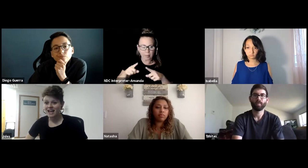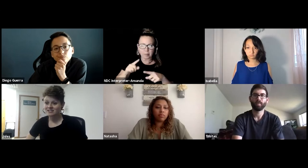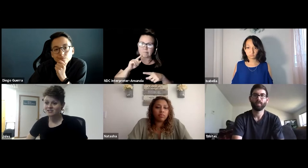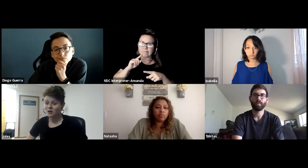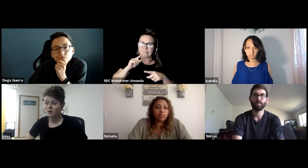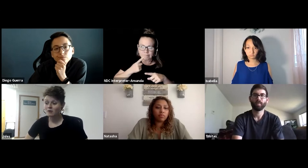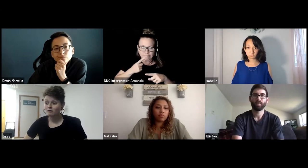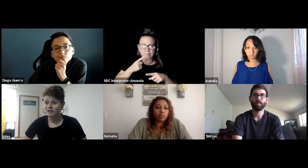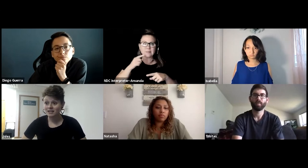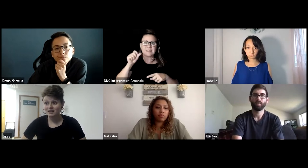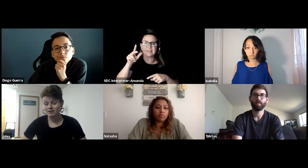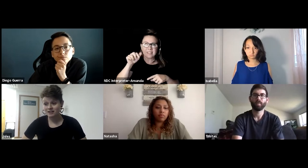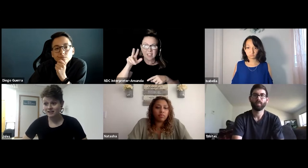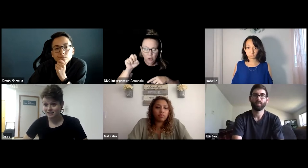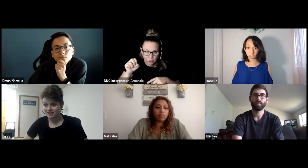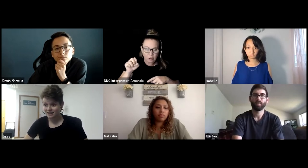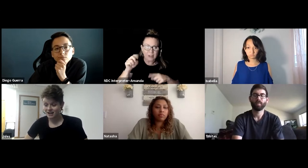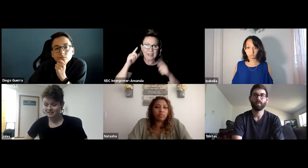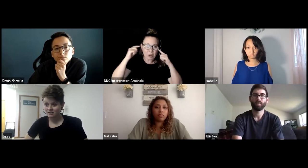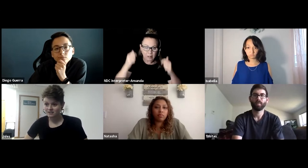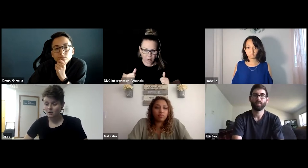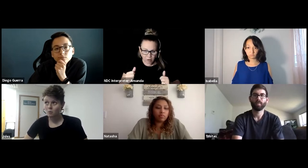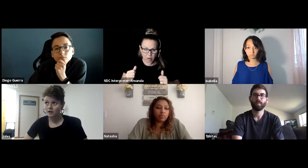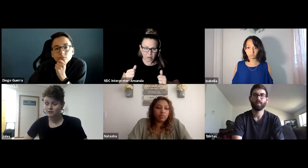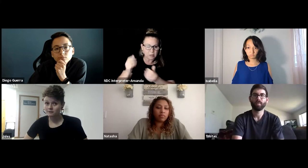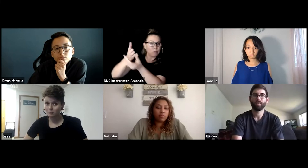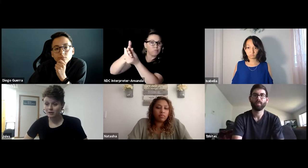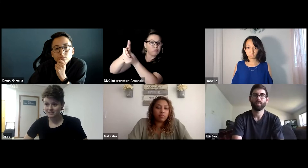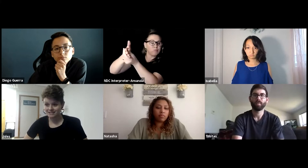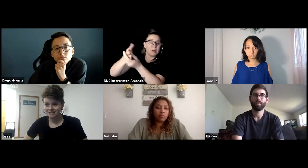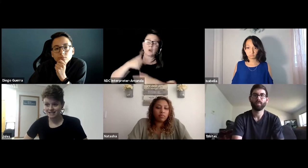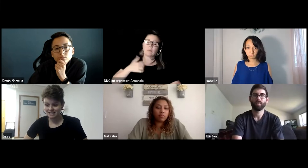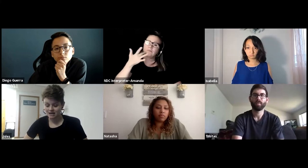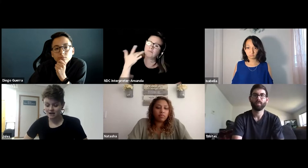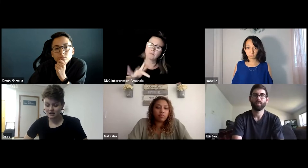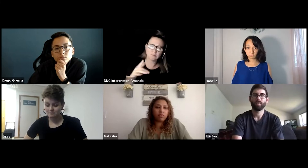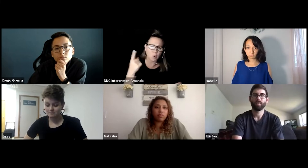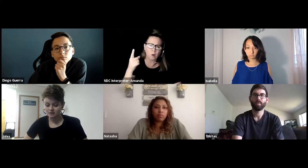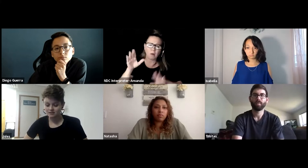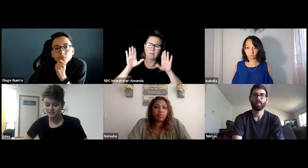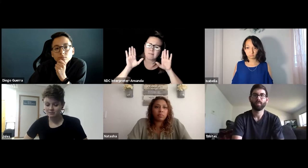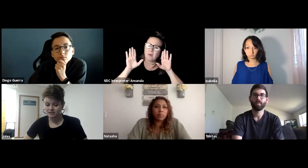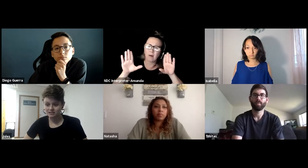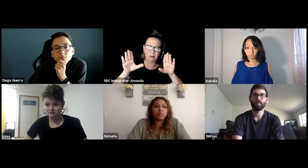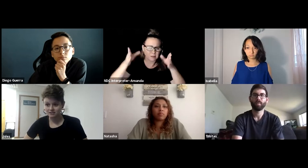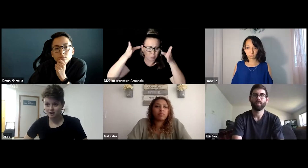And so really, really lucky that there was a wonderful person in the disability services